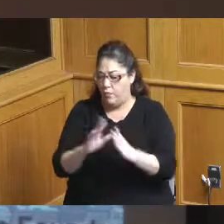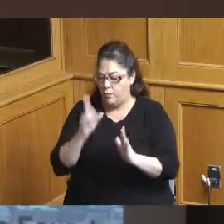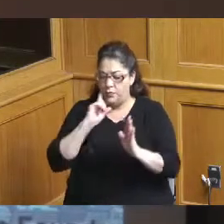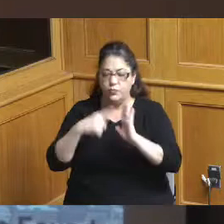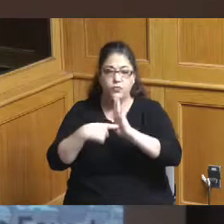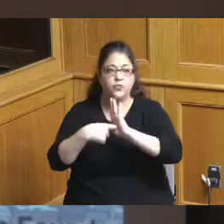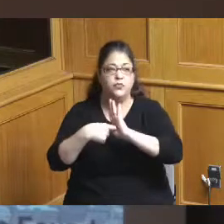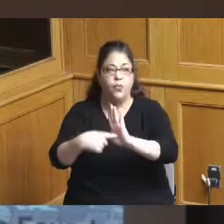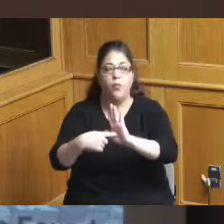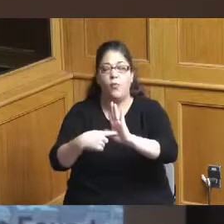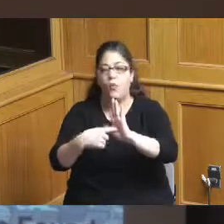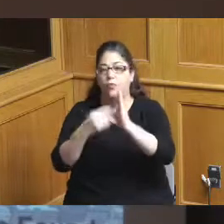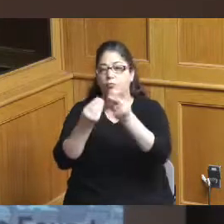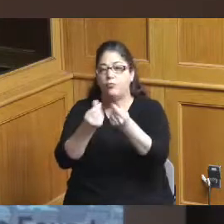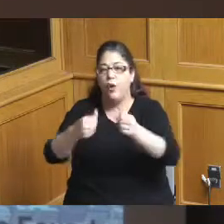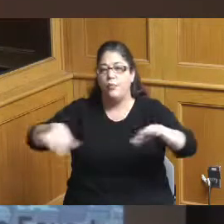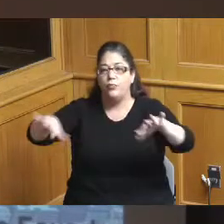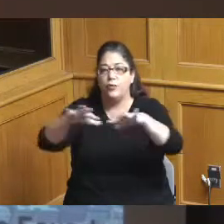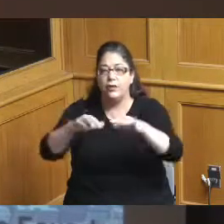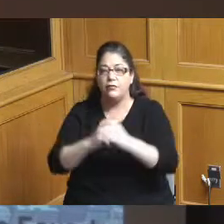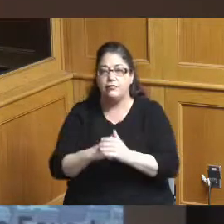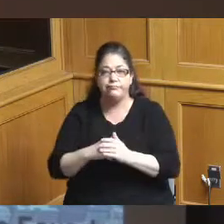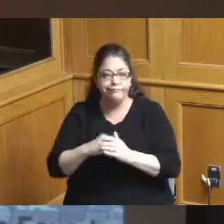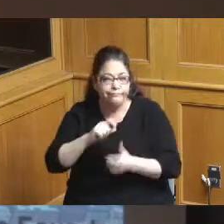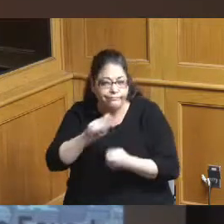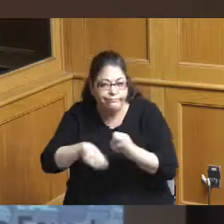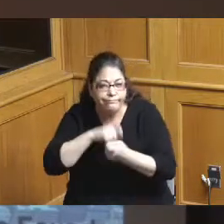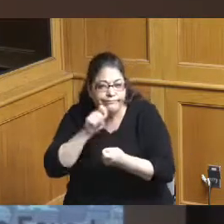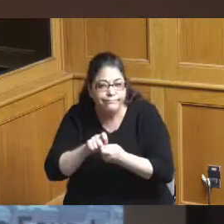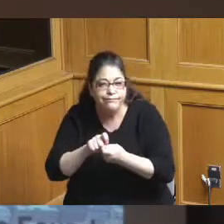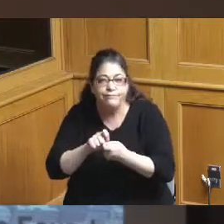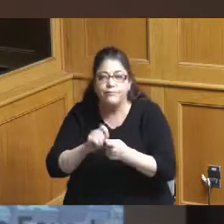and specifically I really want to call attention to the obviously the convention center which is